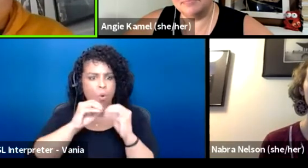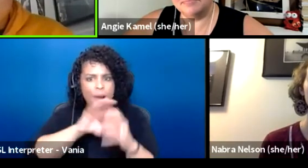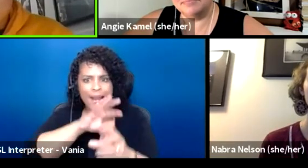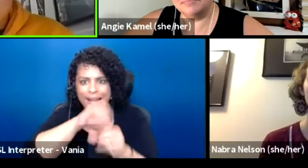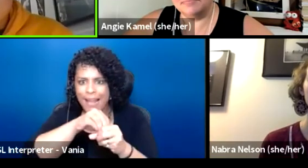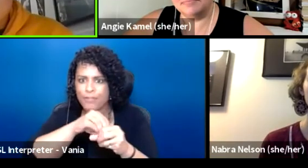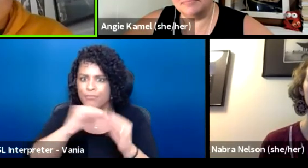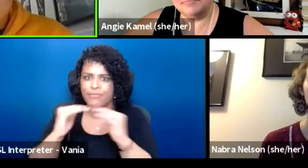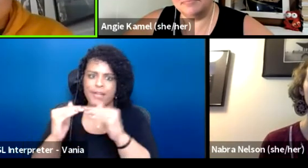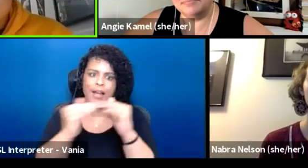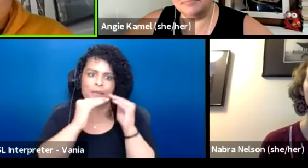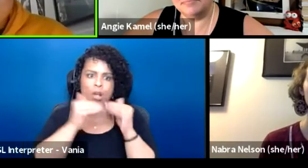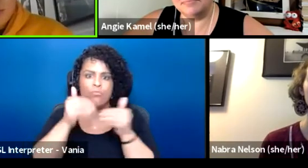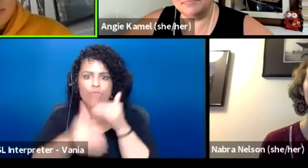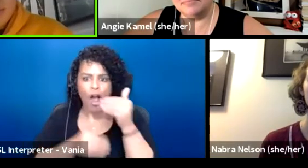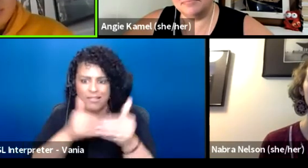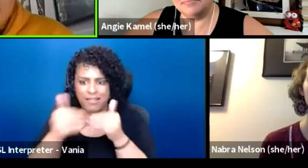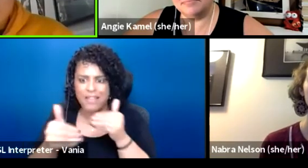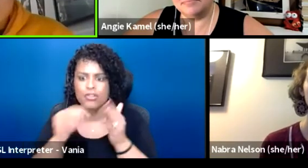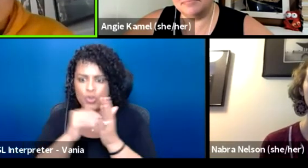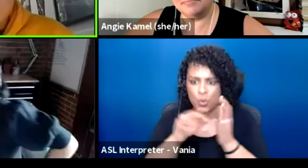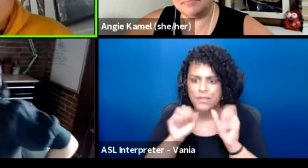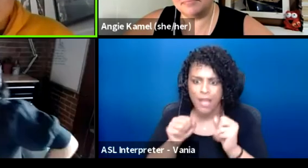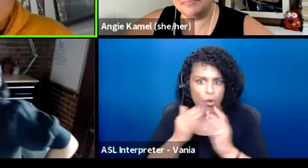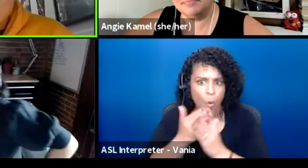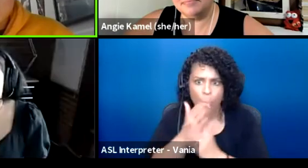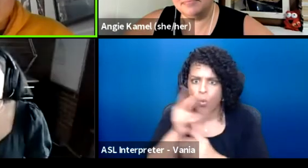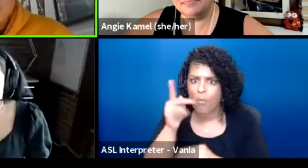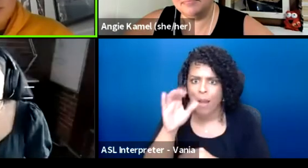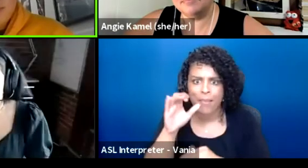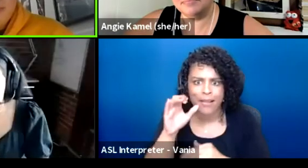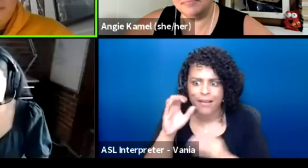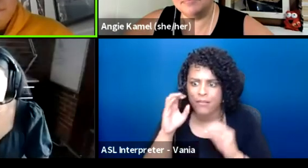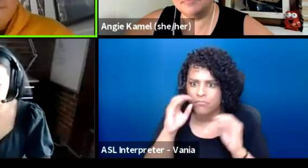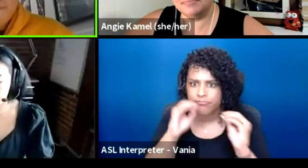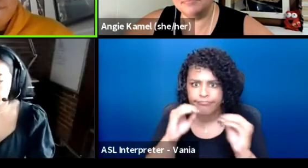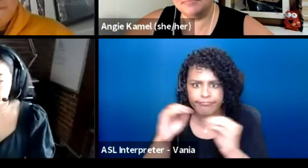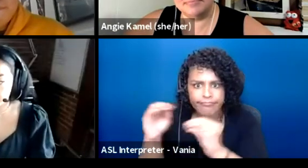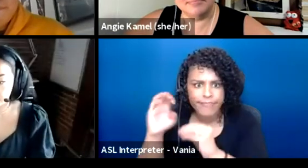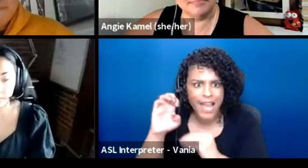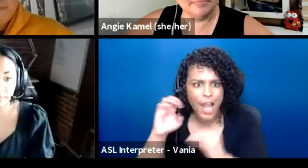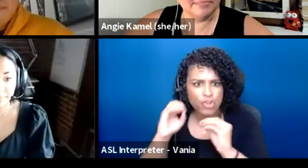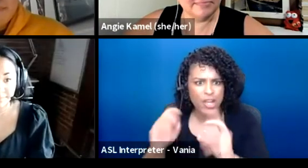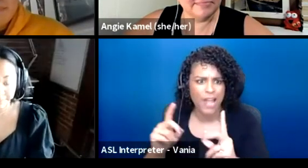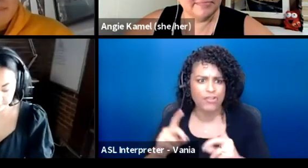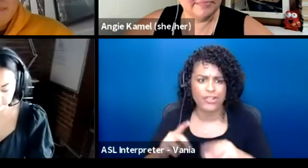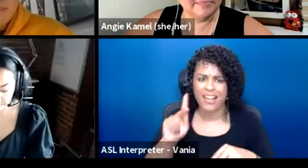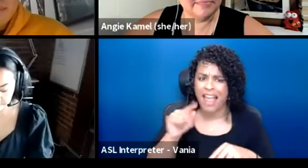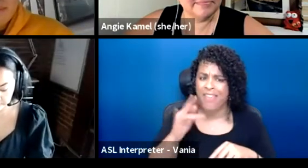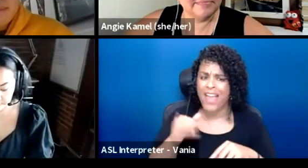for students to go through public education. I love what you just said, Miki,